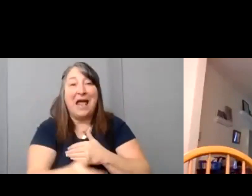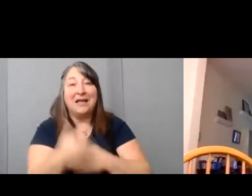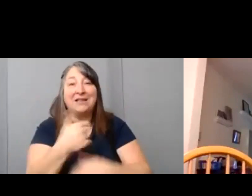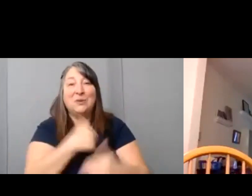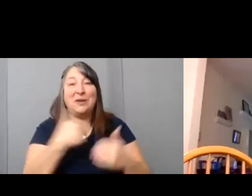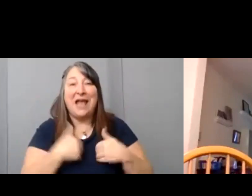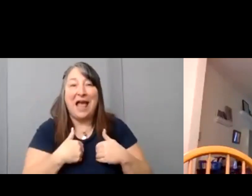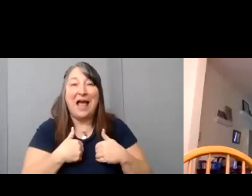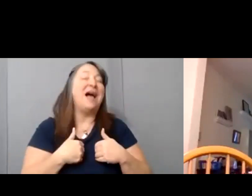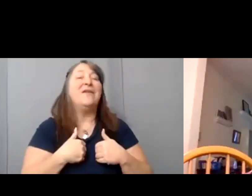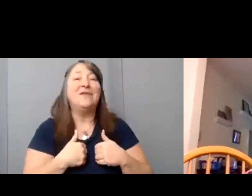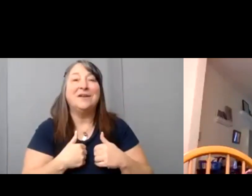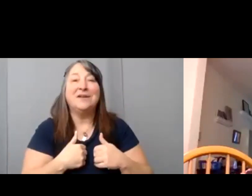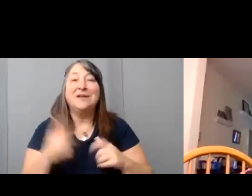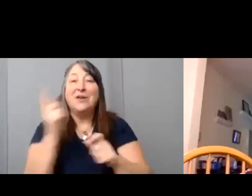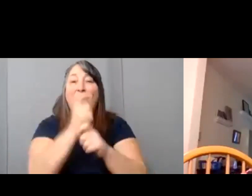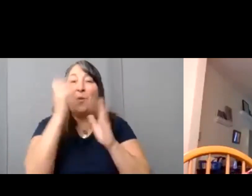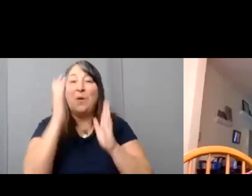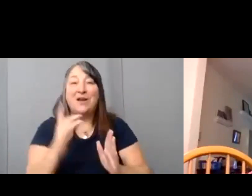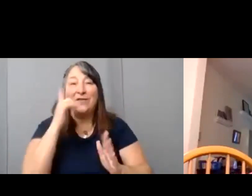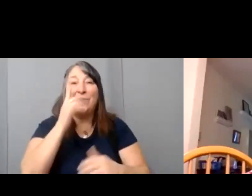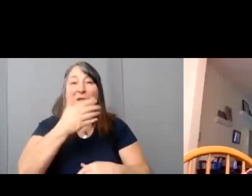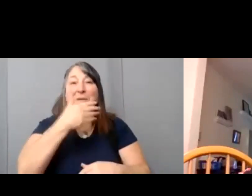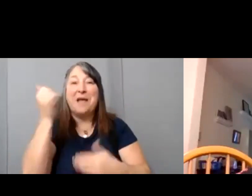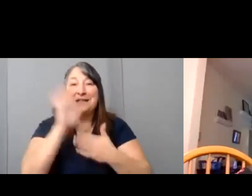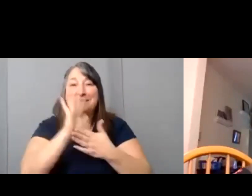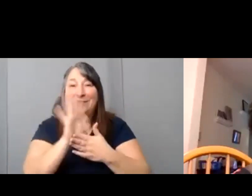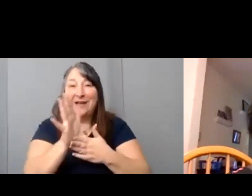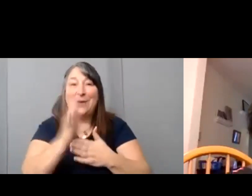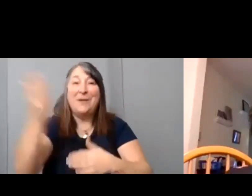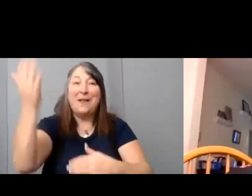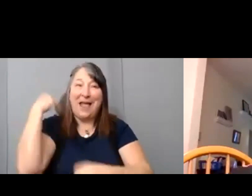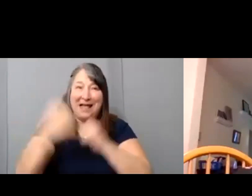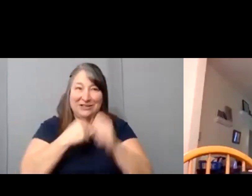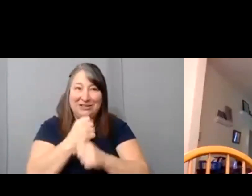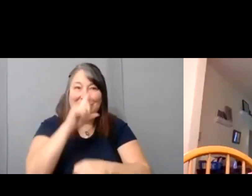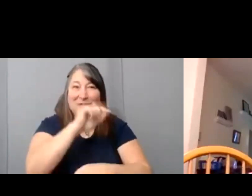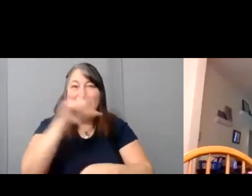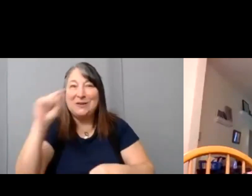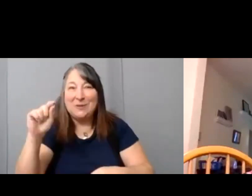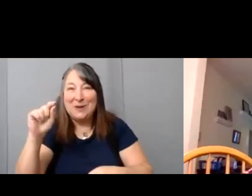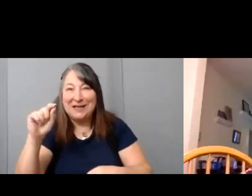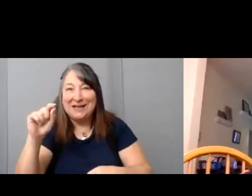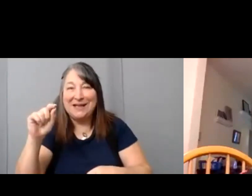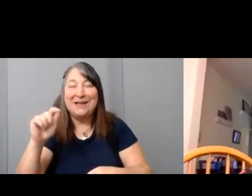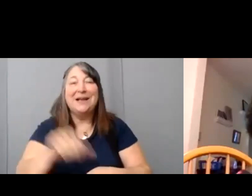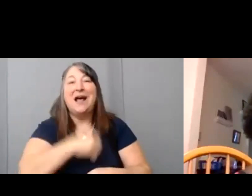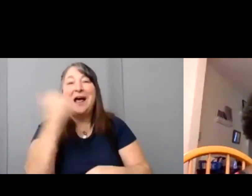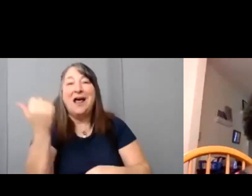with the winner of the best film last year. Jennifer is a musician, writer, and director.